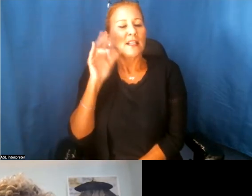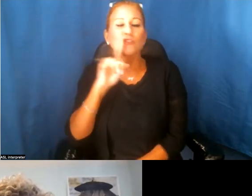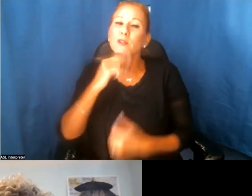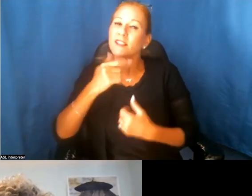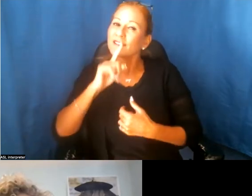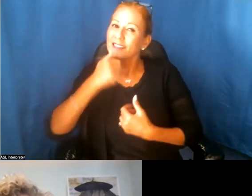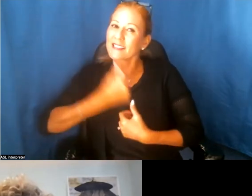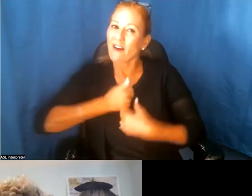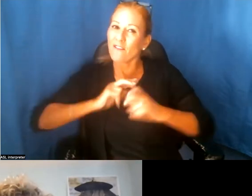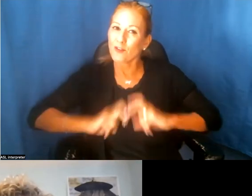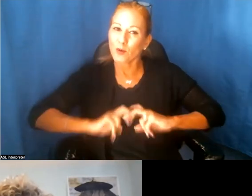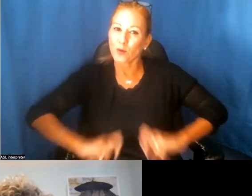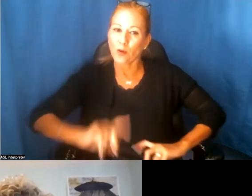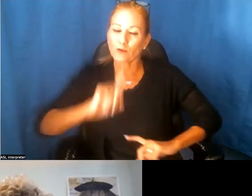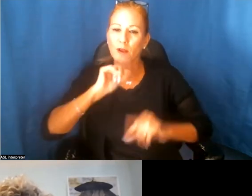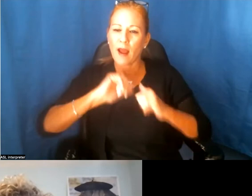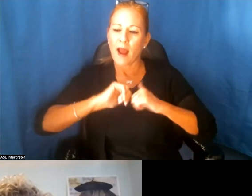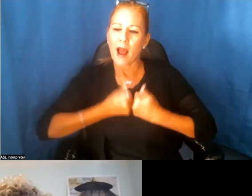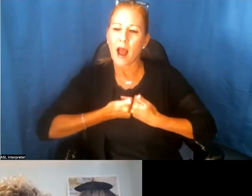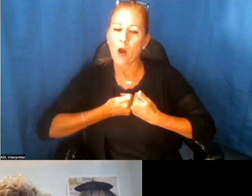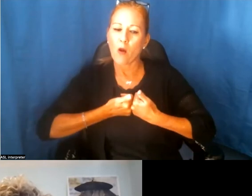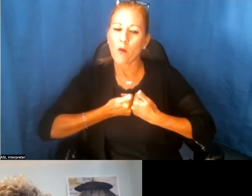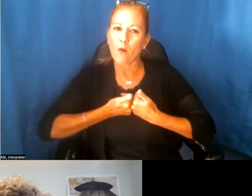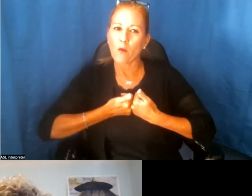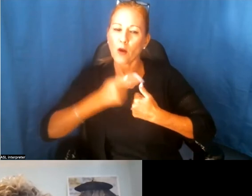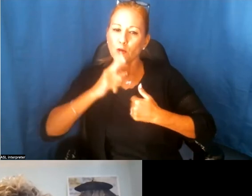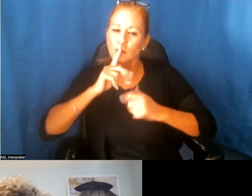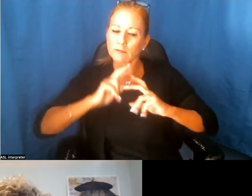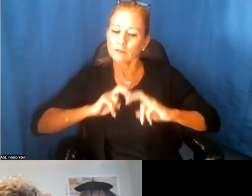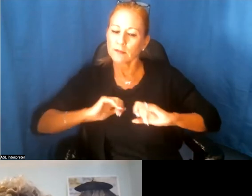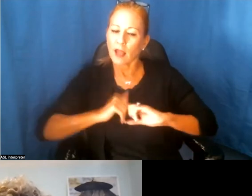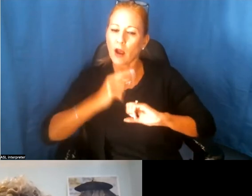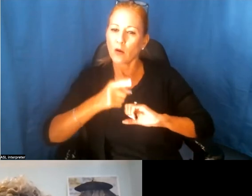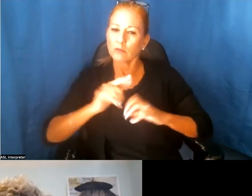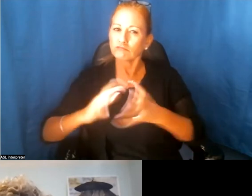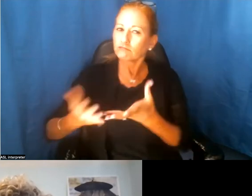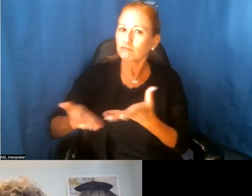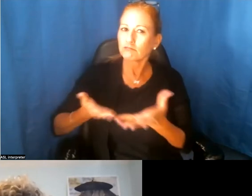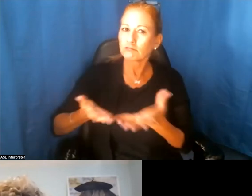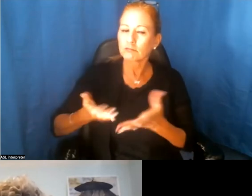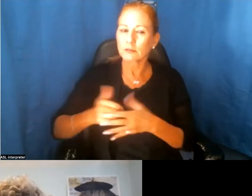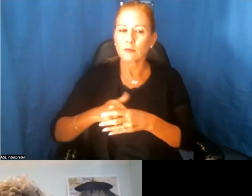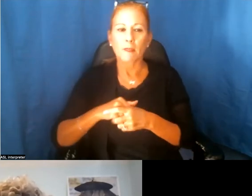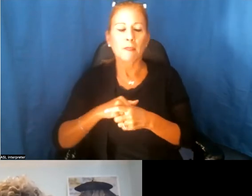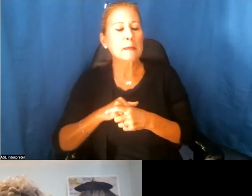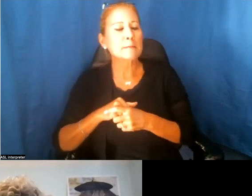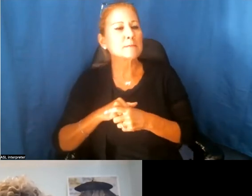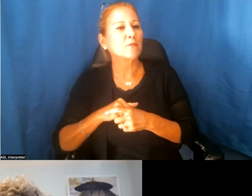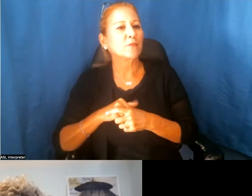right, like how well- how are you showing up, how has your institution showed up, right. And I think